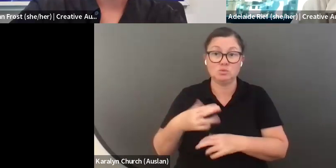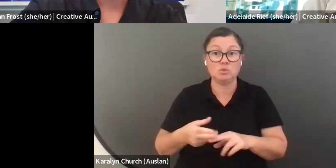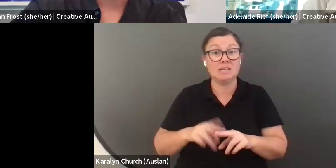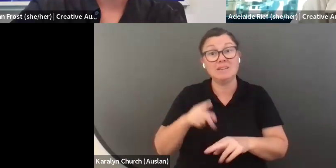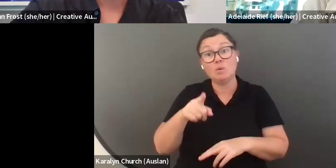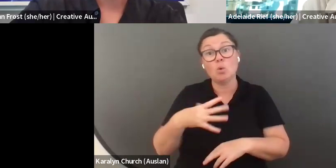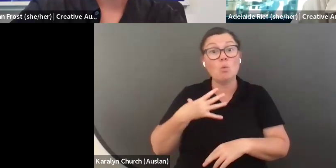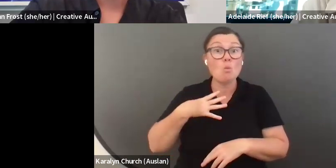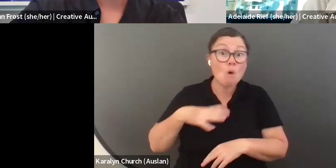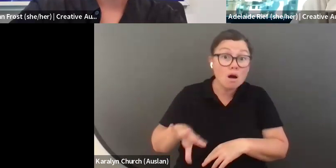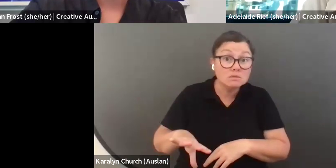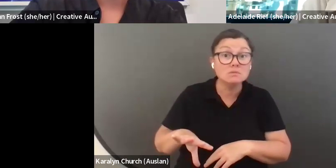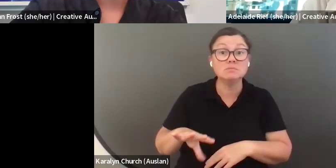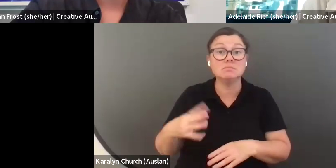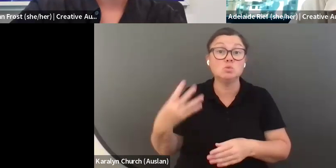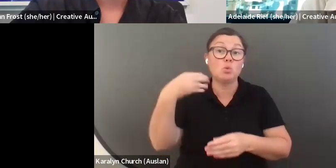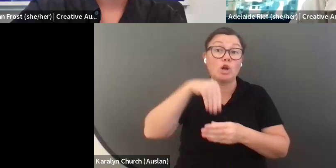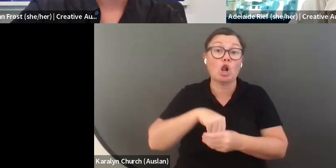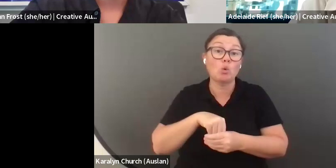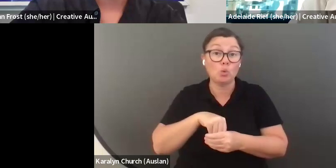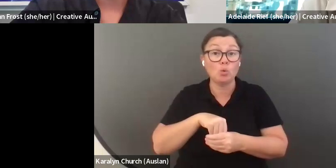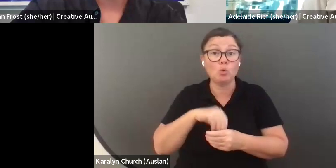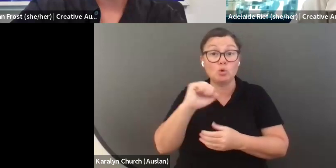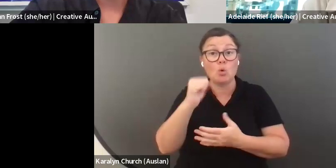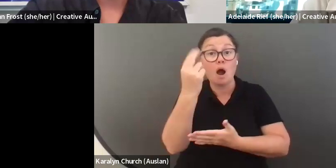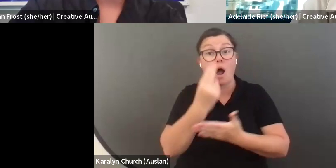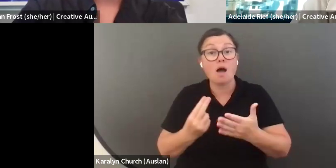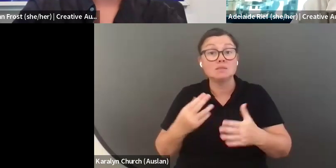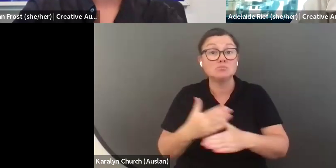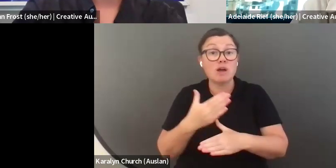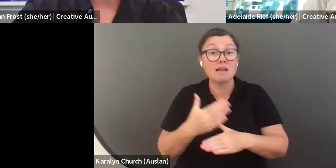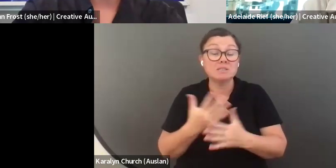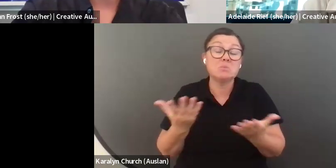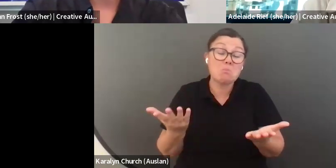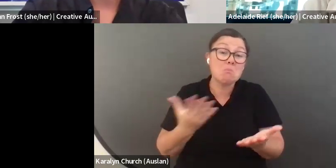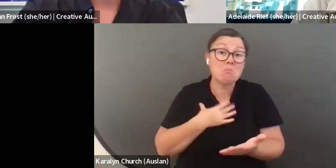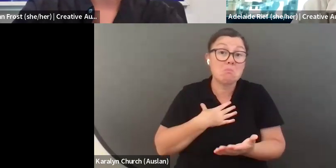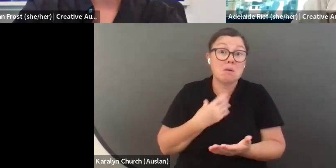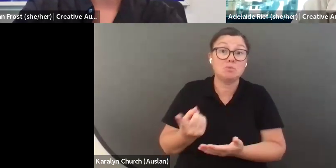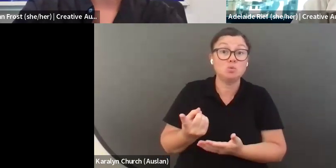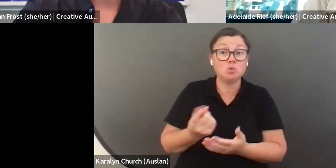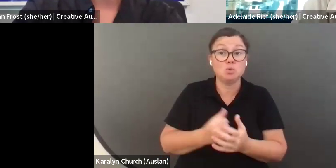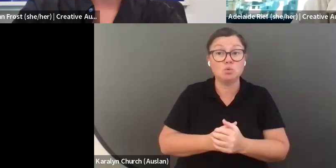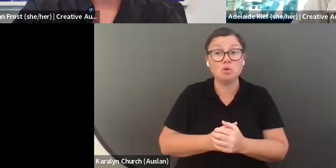that video. The answer is no. You don't need to. If you would like to and you are very welcome to.